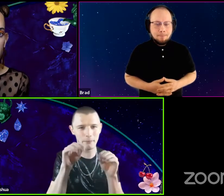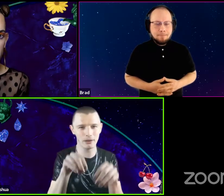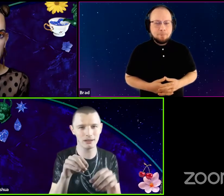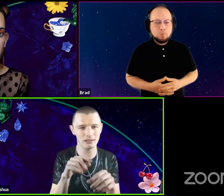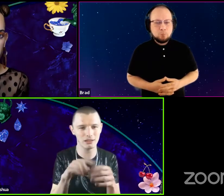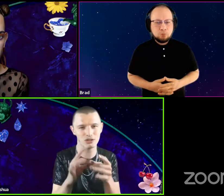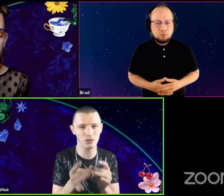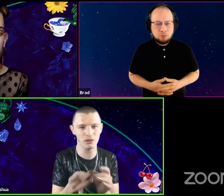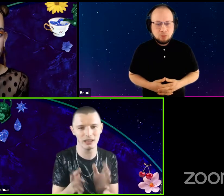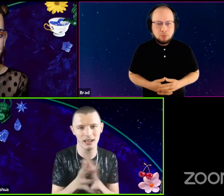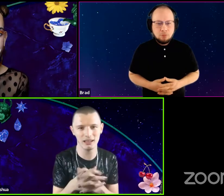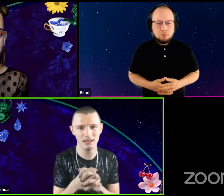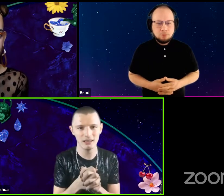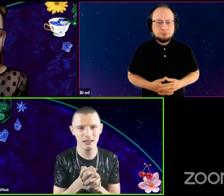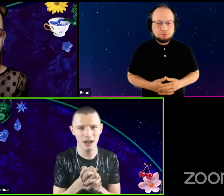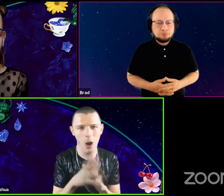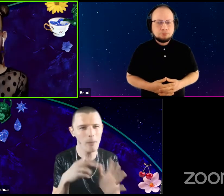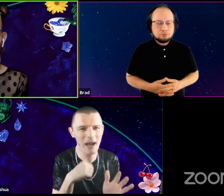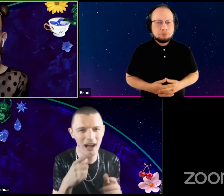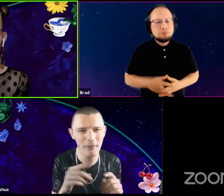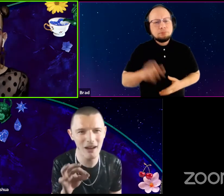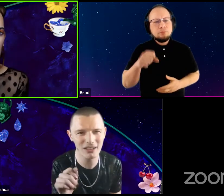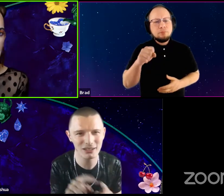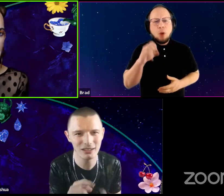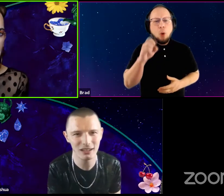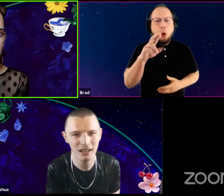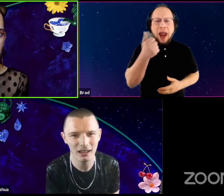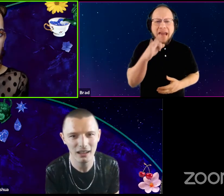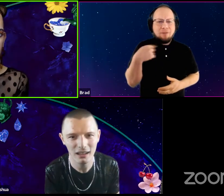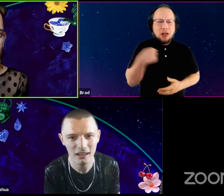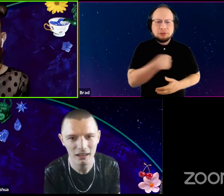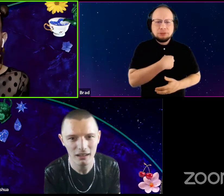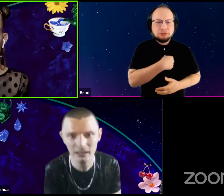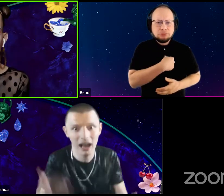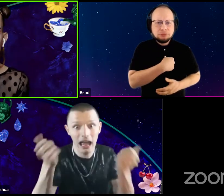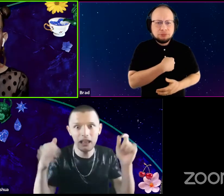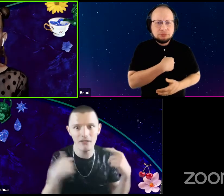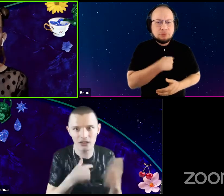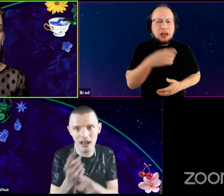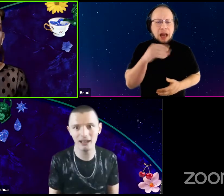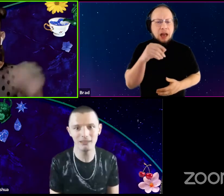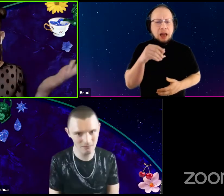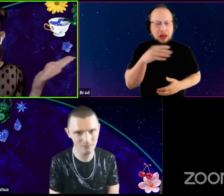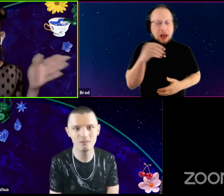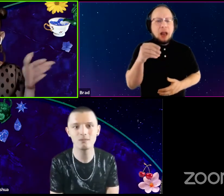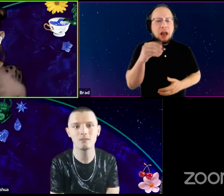that prep to the story. Yeah? Yeah Or any of us. And because we're all, like every single